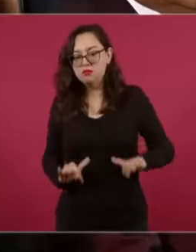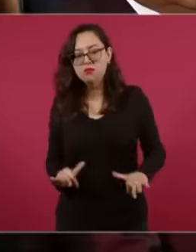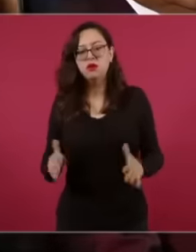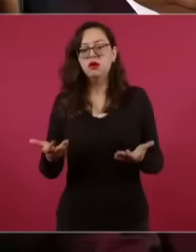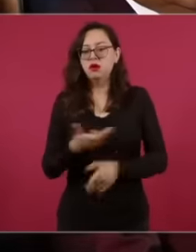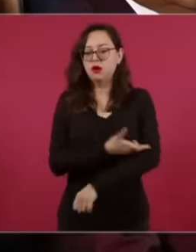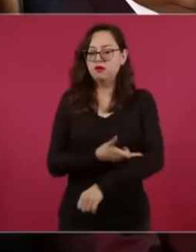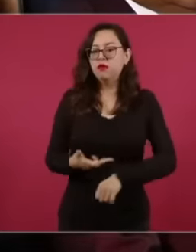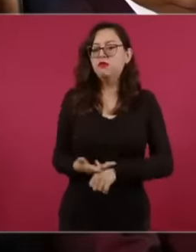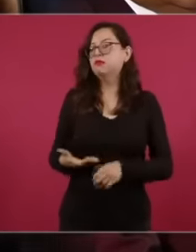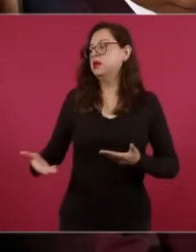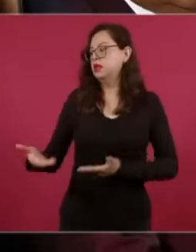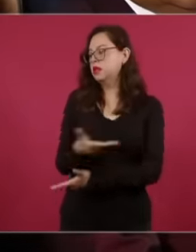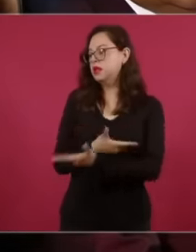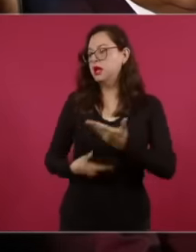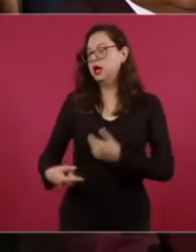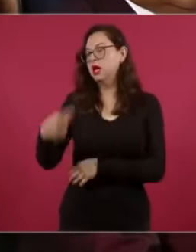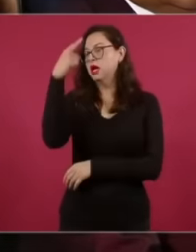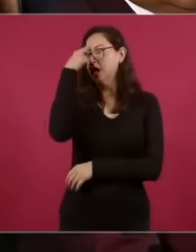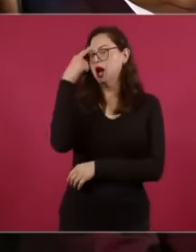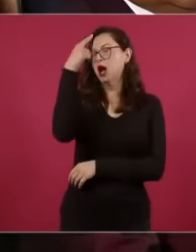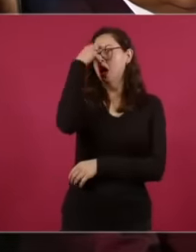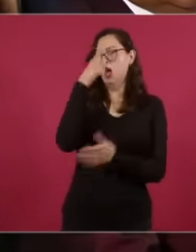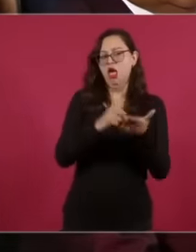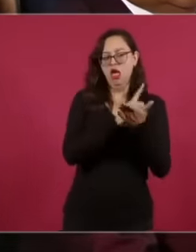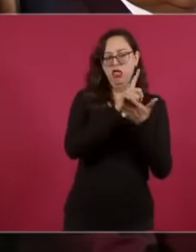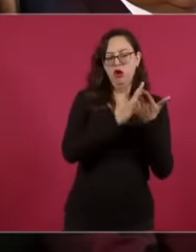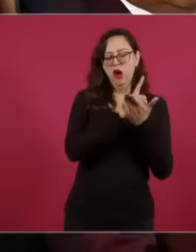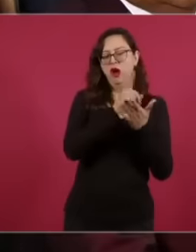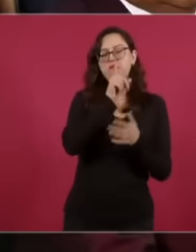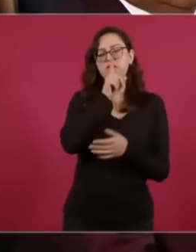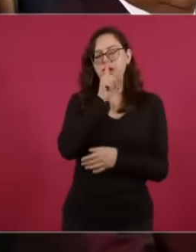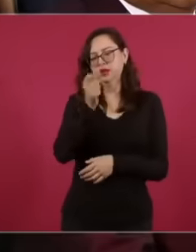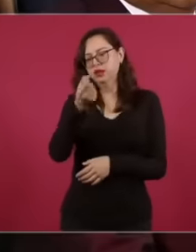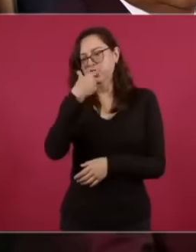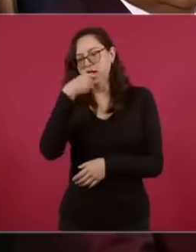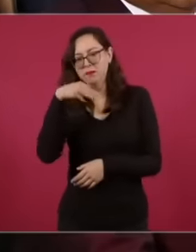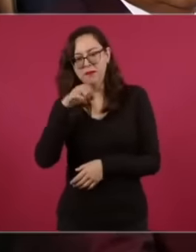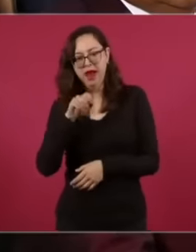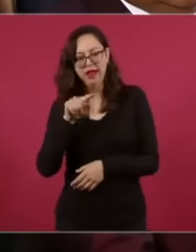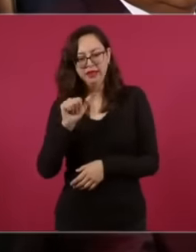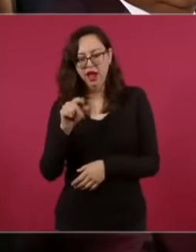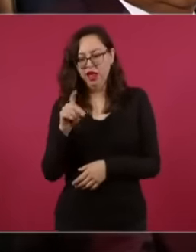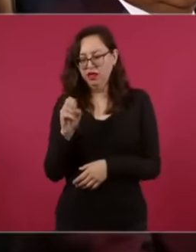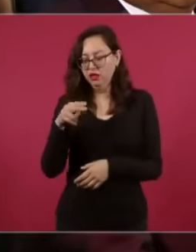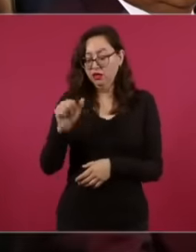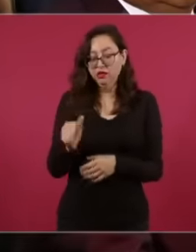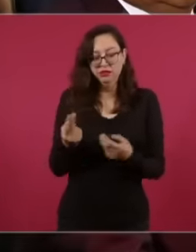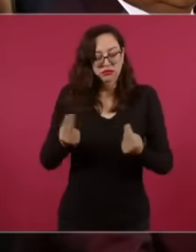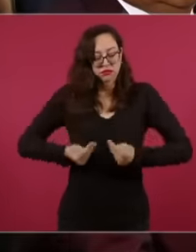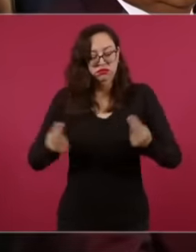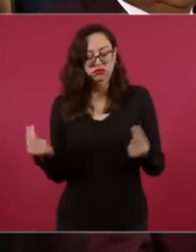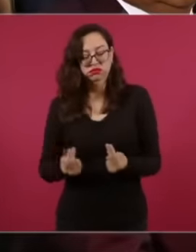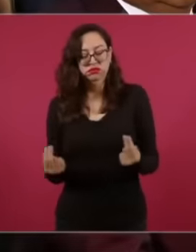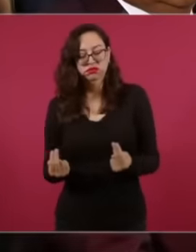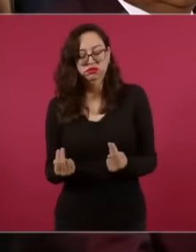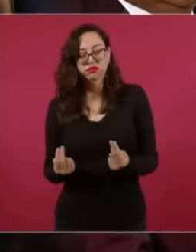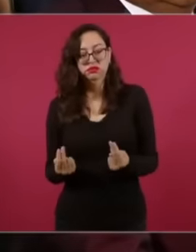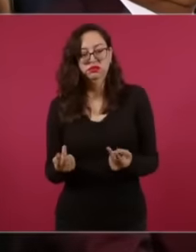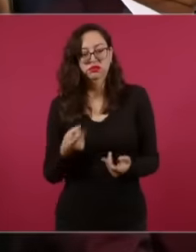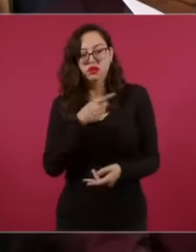family without thinking about taking another dose. He needs this methadone and it is not fair that